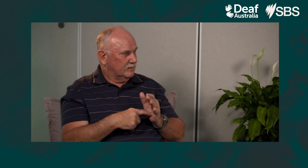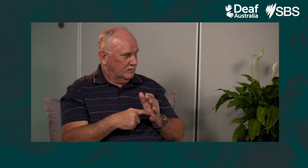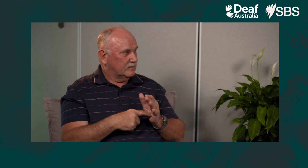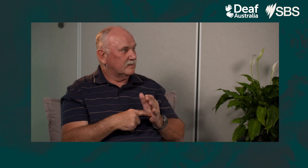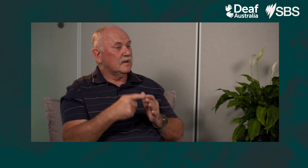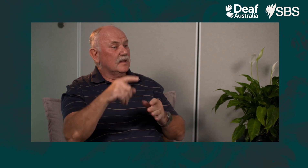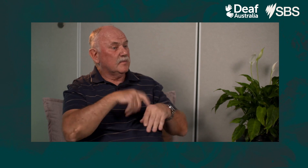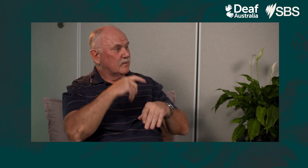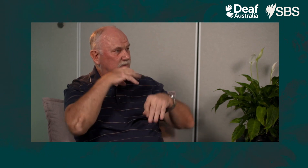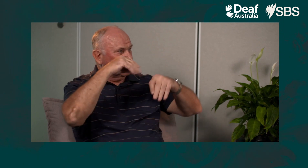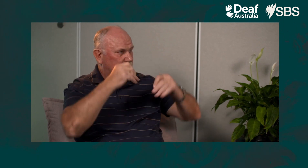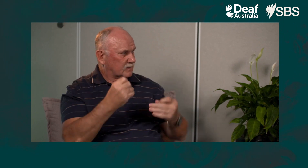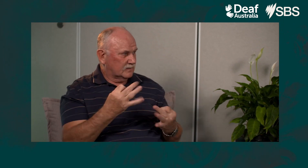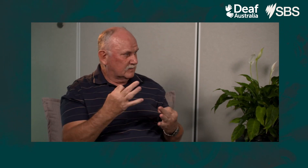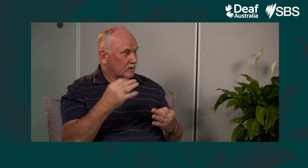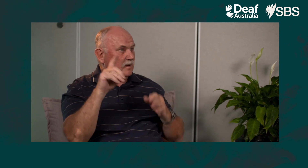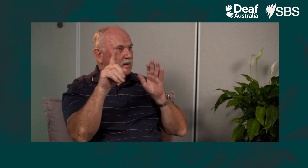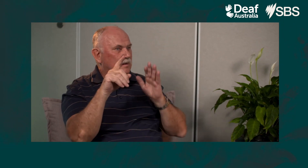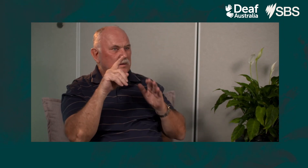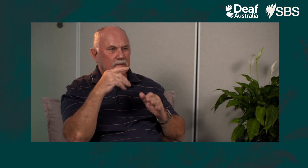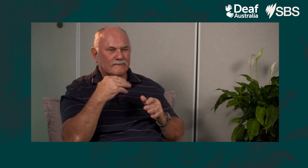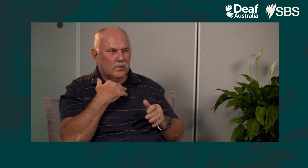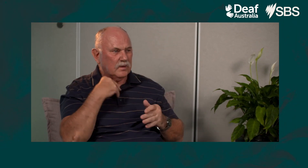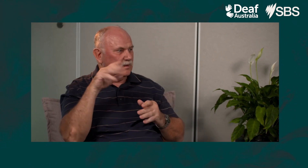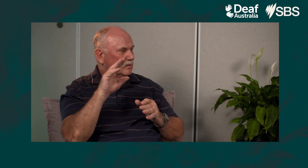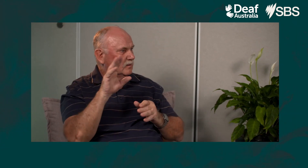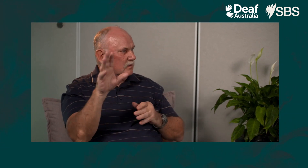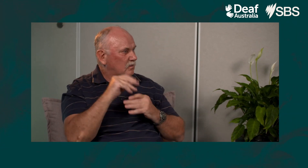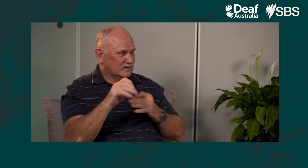But back then we didn't have baby cry alert, alarms, or any of that technology.